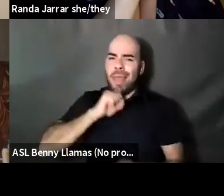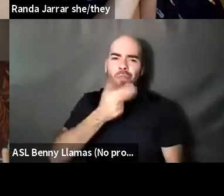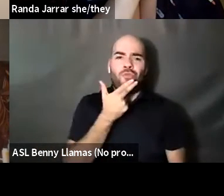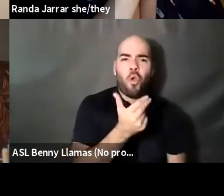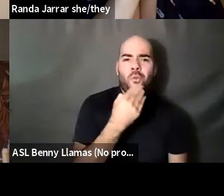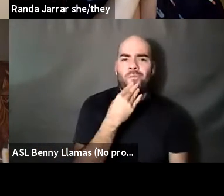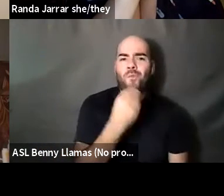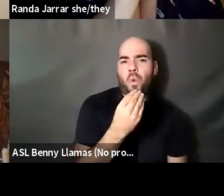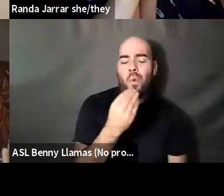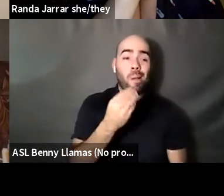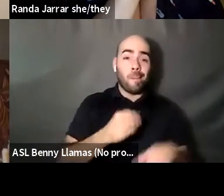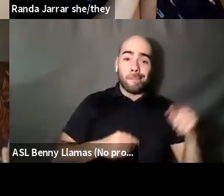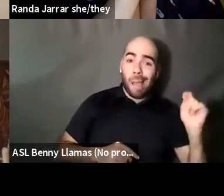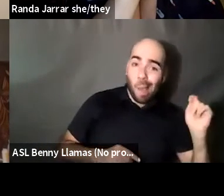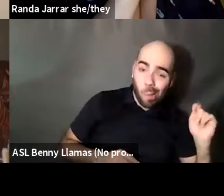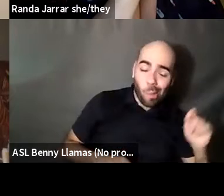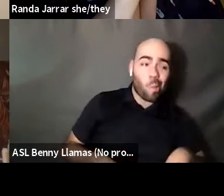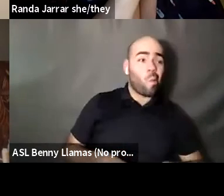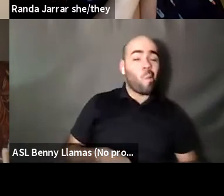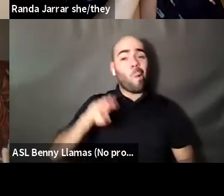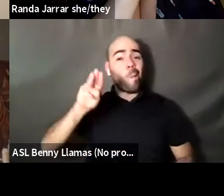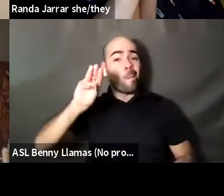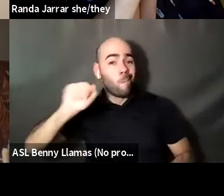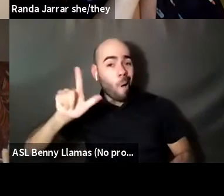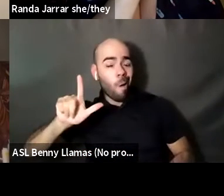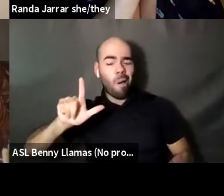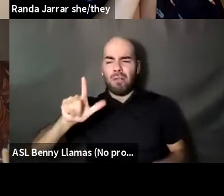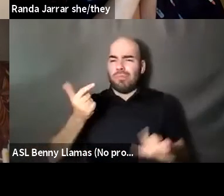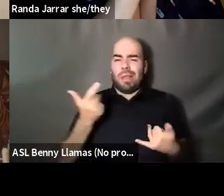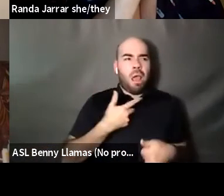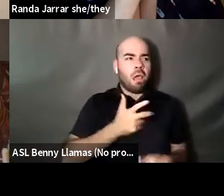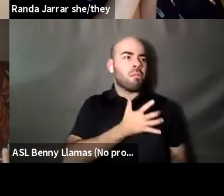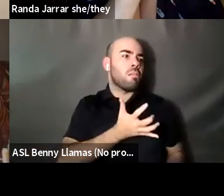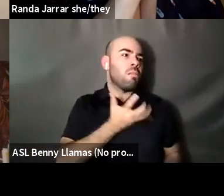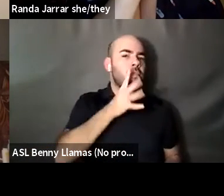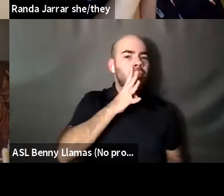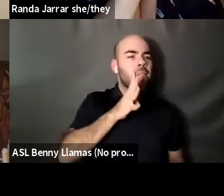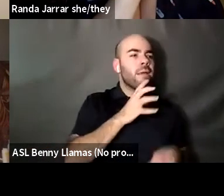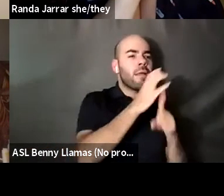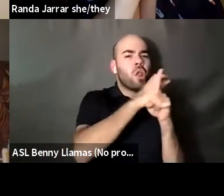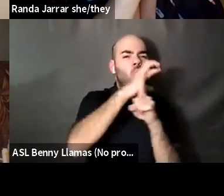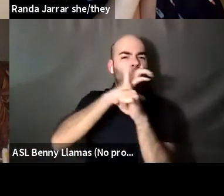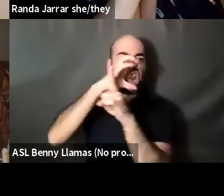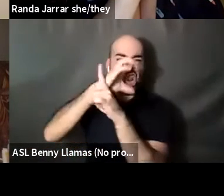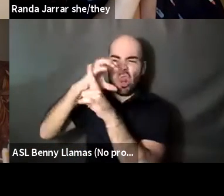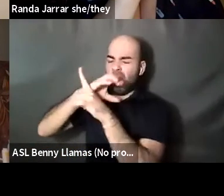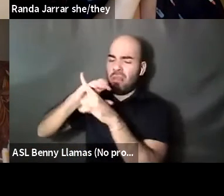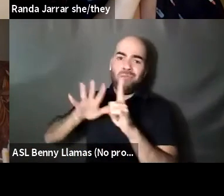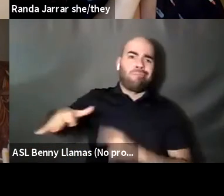Nahshon Anderson: The restroom, that the the malls just cruise and I was just cruising all over Southern California and I was having a very, very good time.